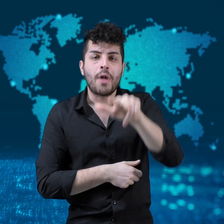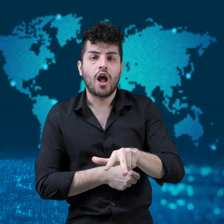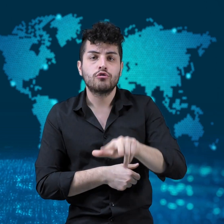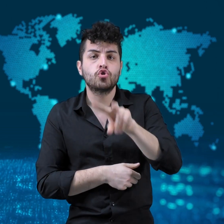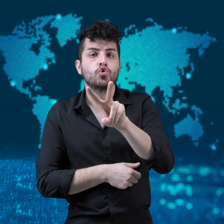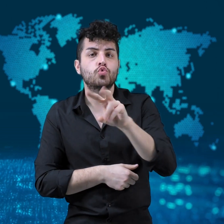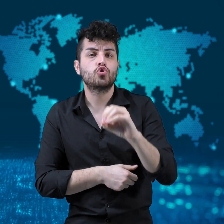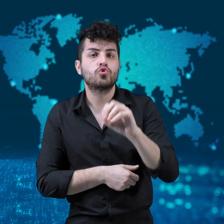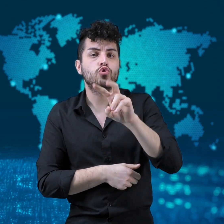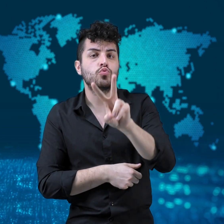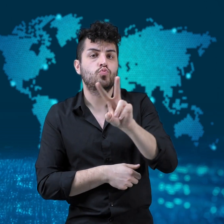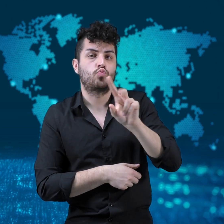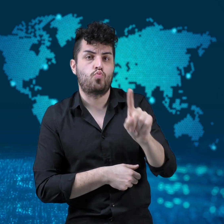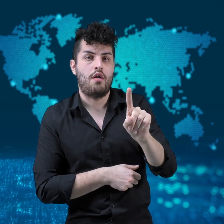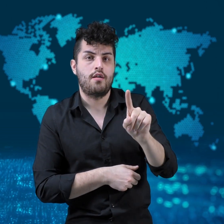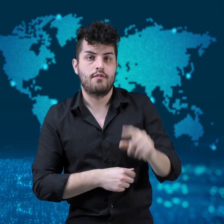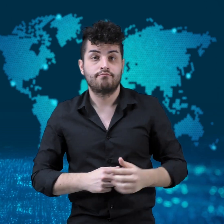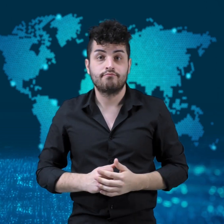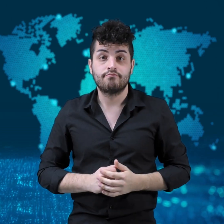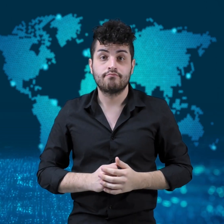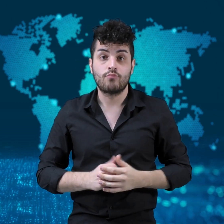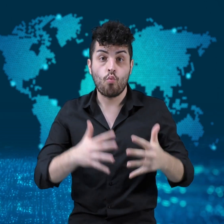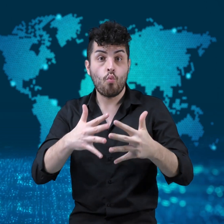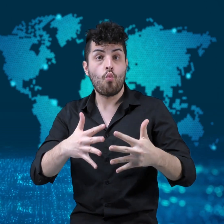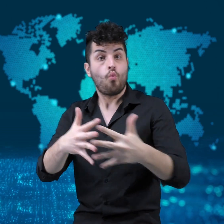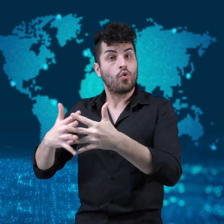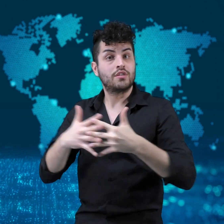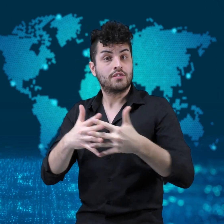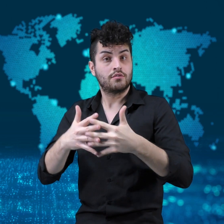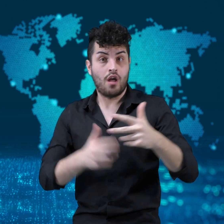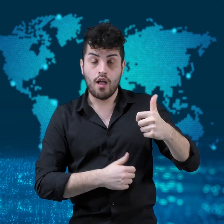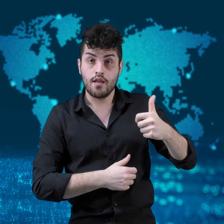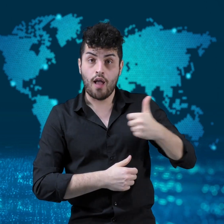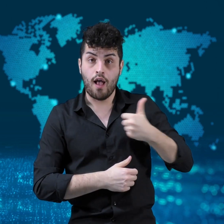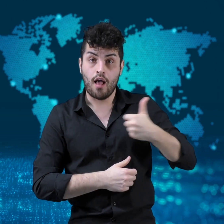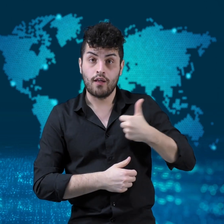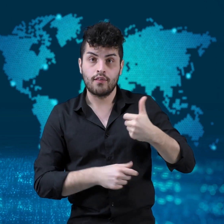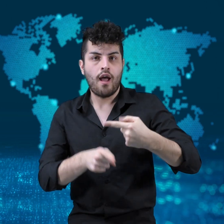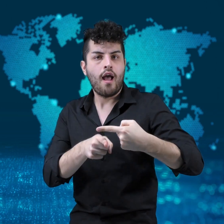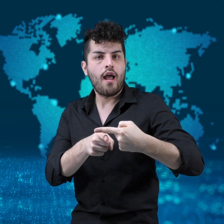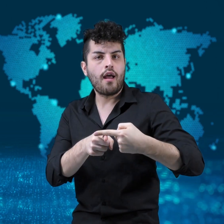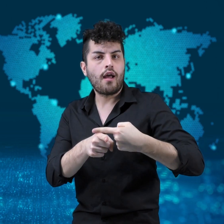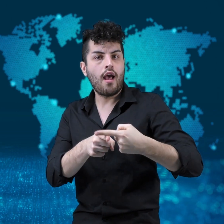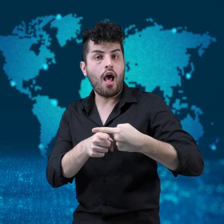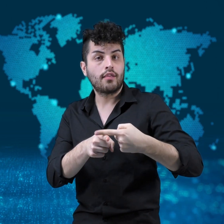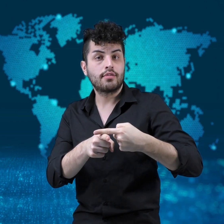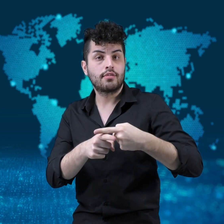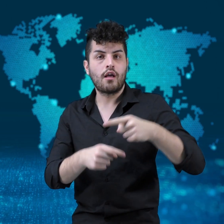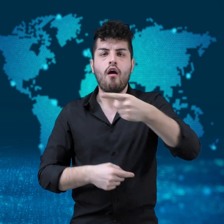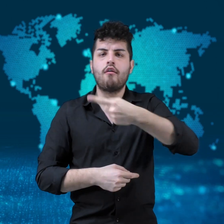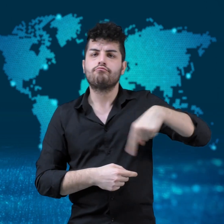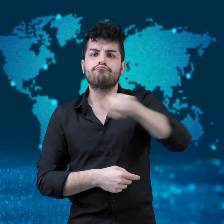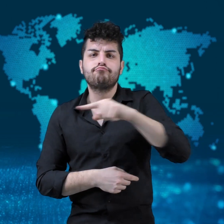Canada plans to have 4 million doses available by March 2021.